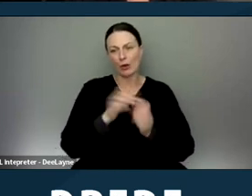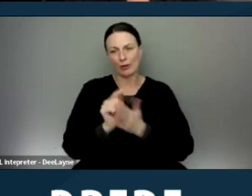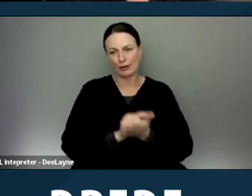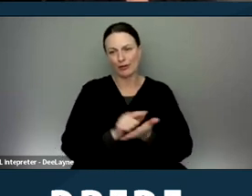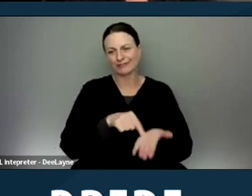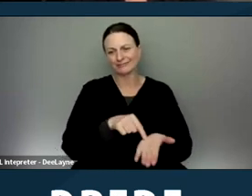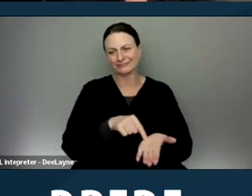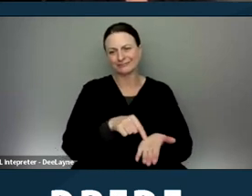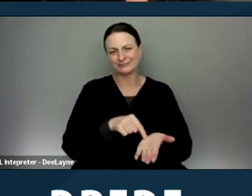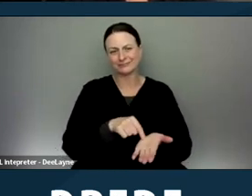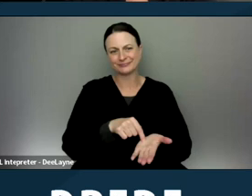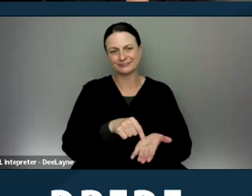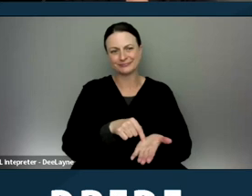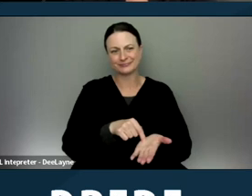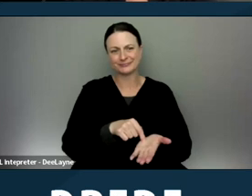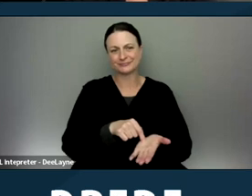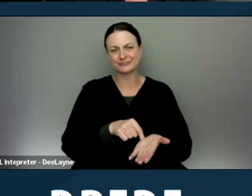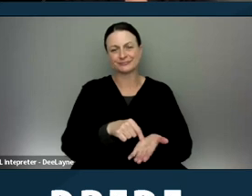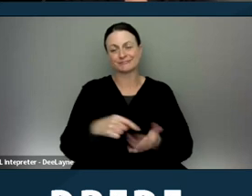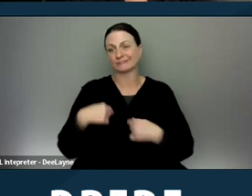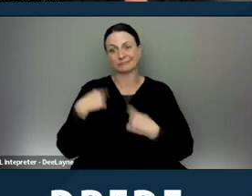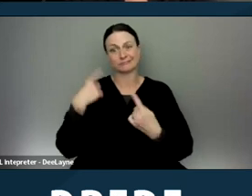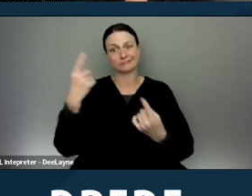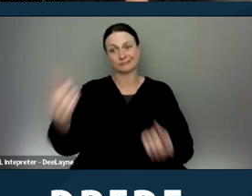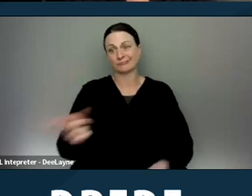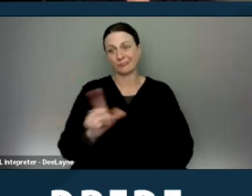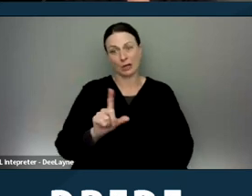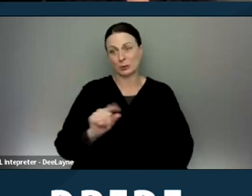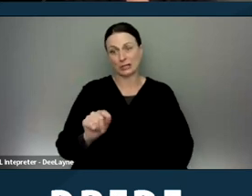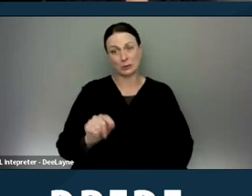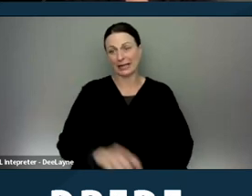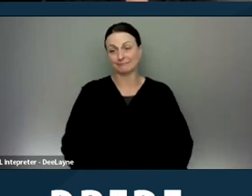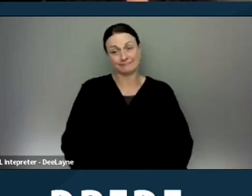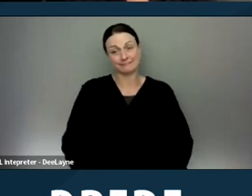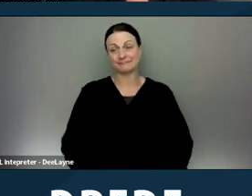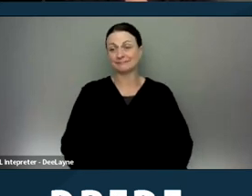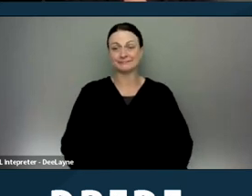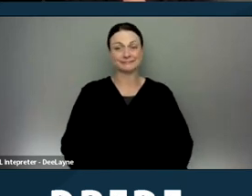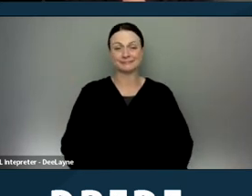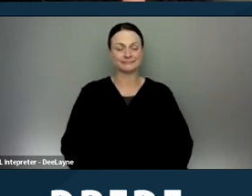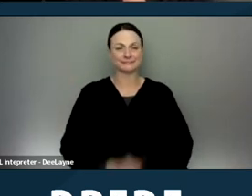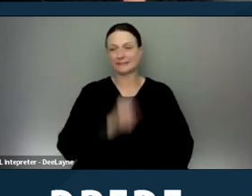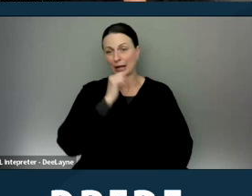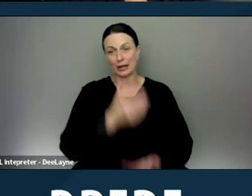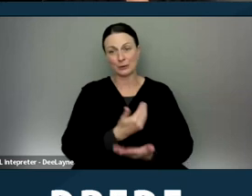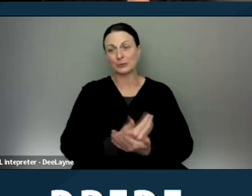both of which have been in effect since 2020. So you'll see these types of discrimination